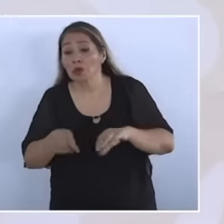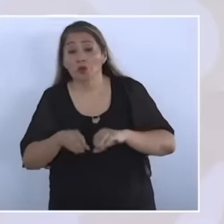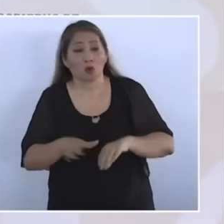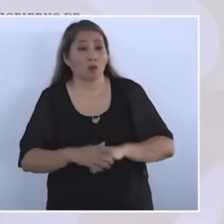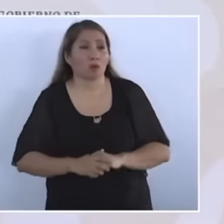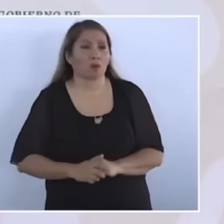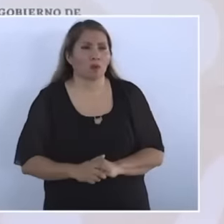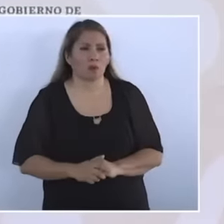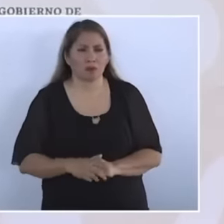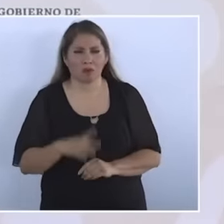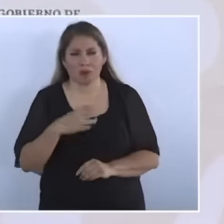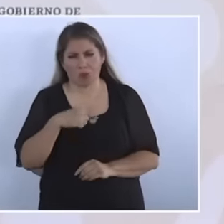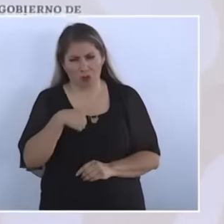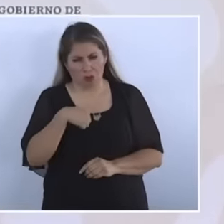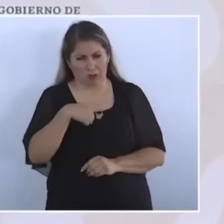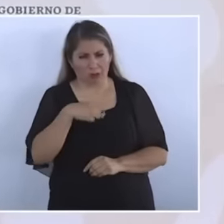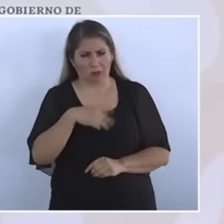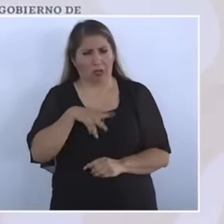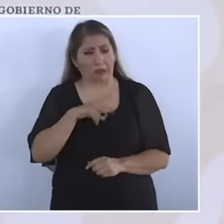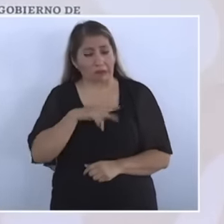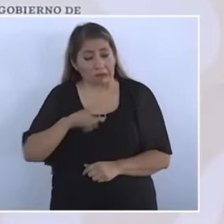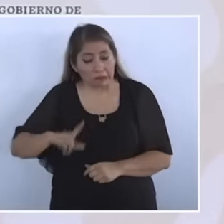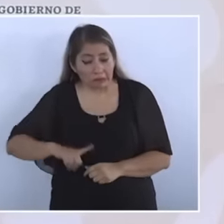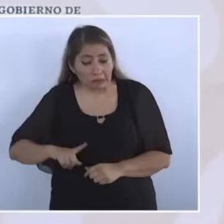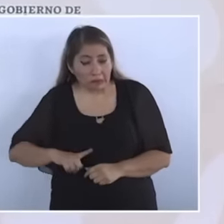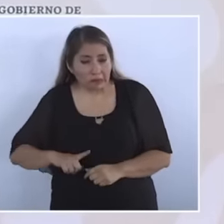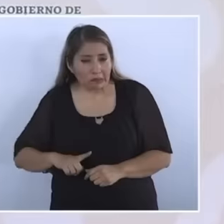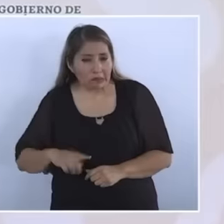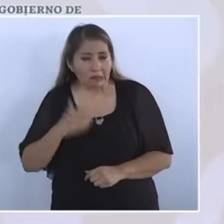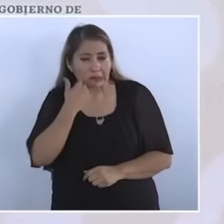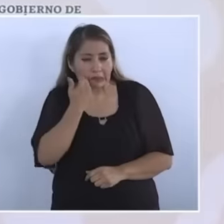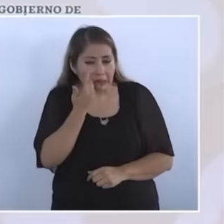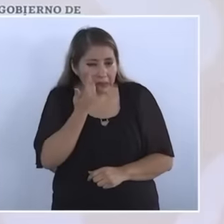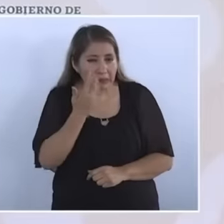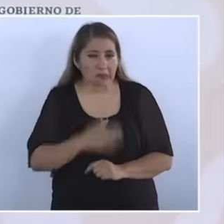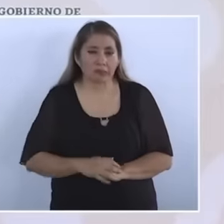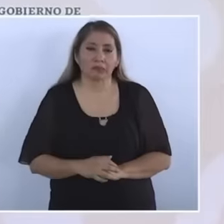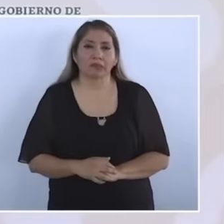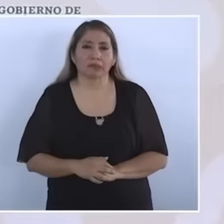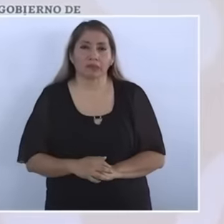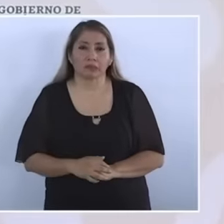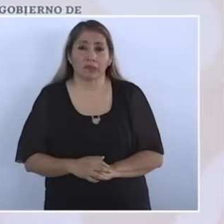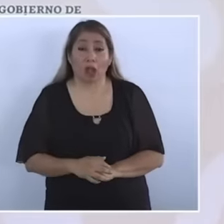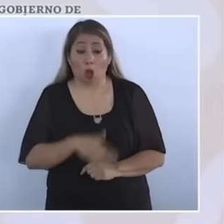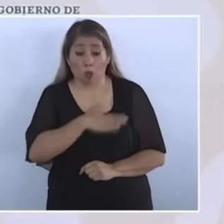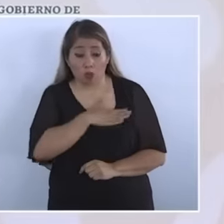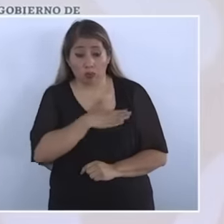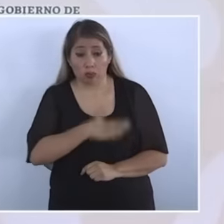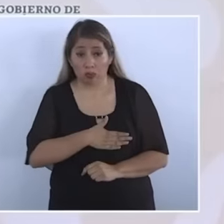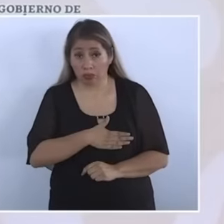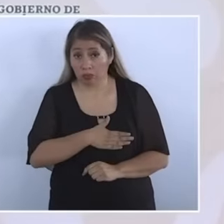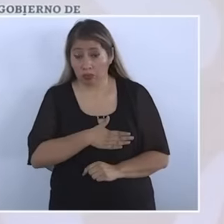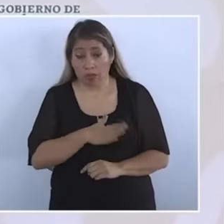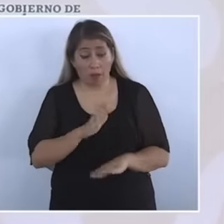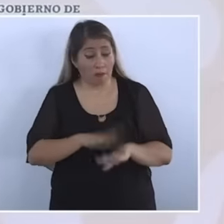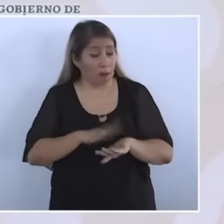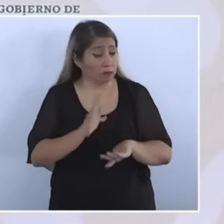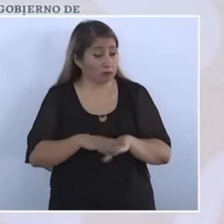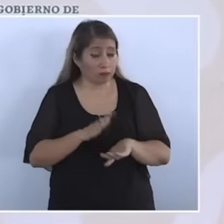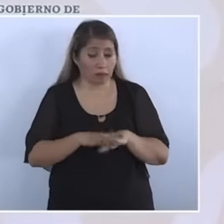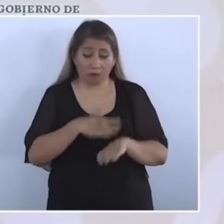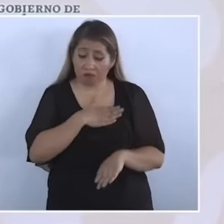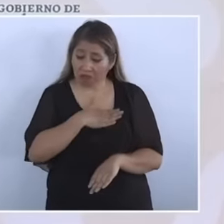what we want is for justice to be done more than anything else, but